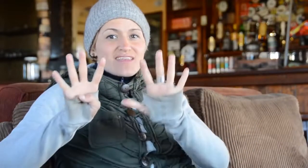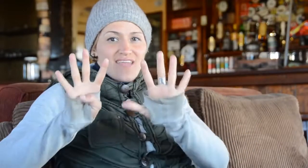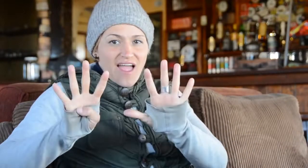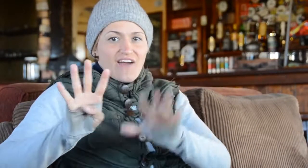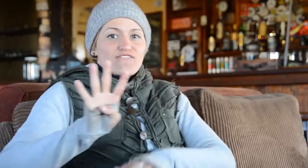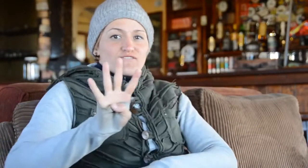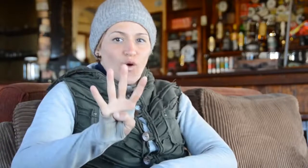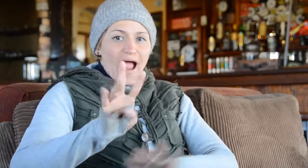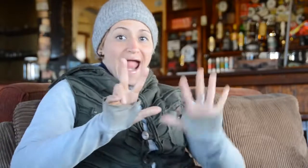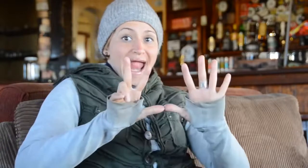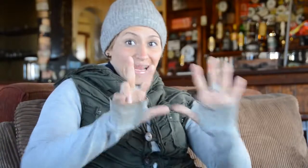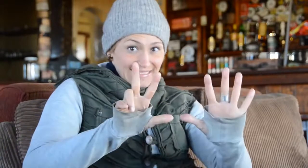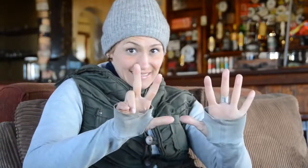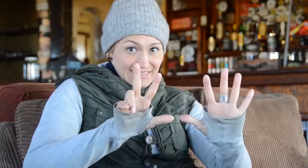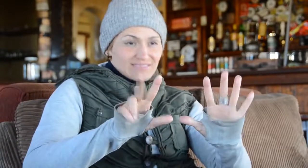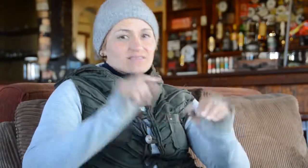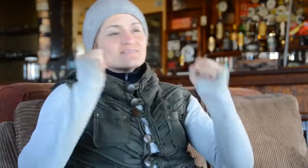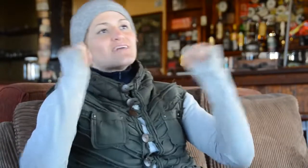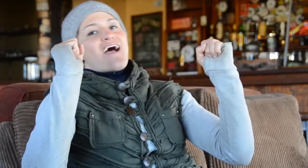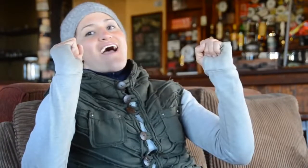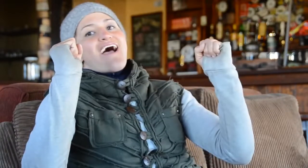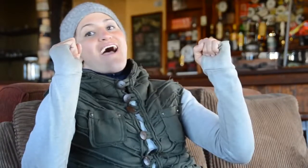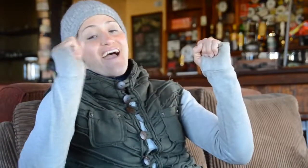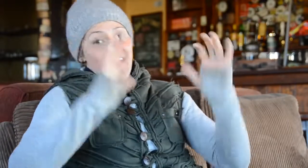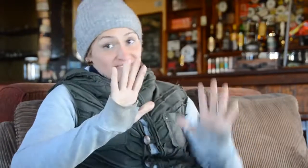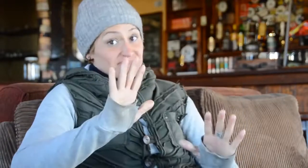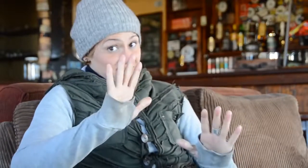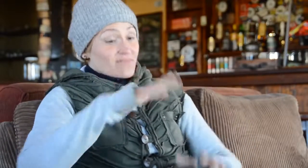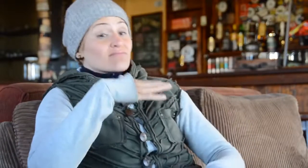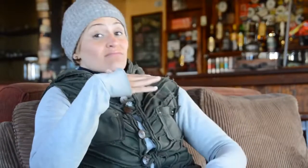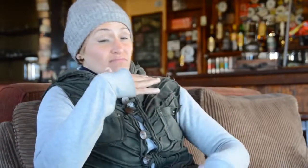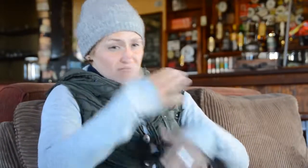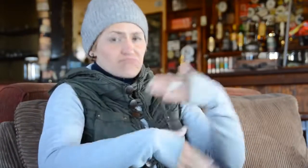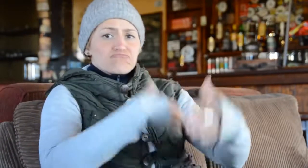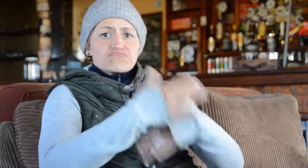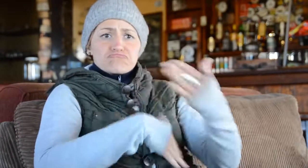This happened in 1948.